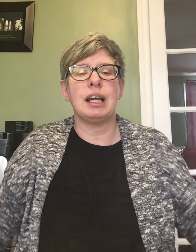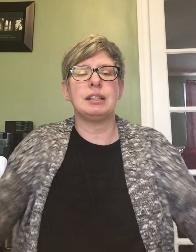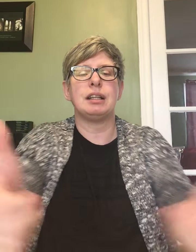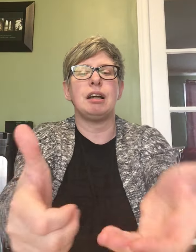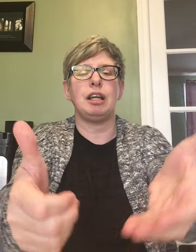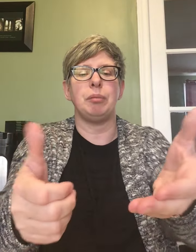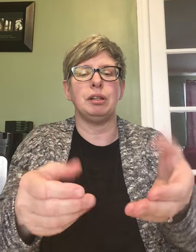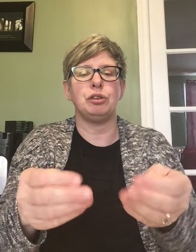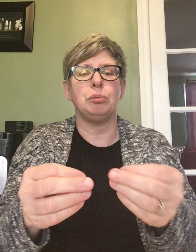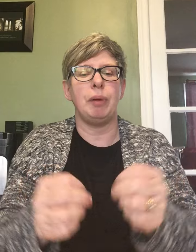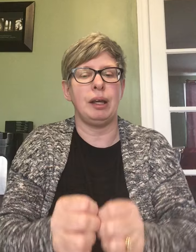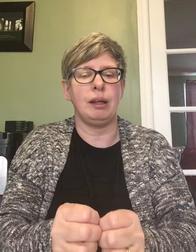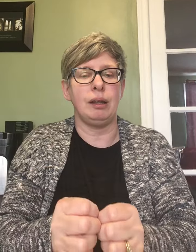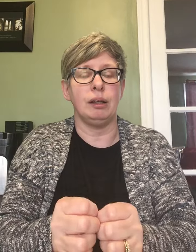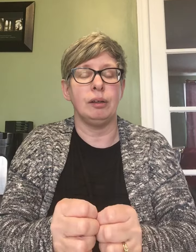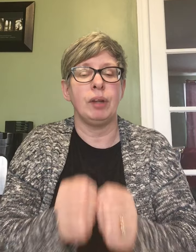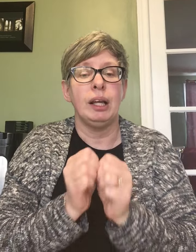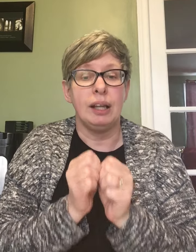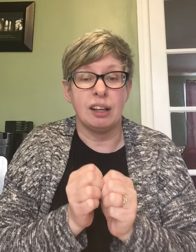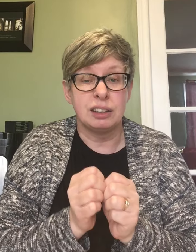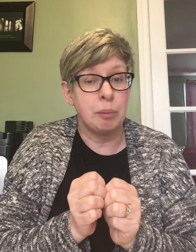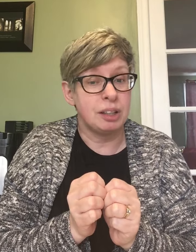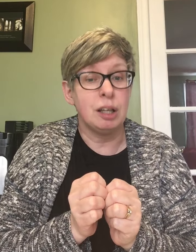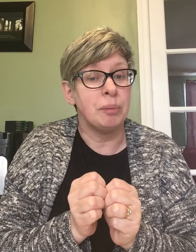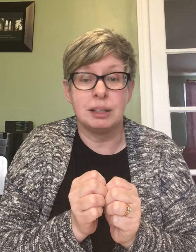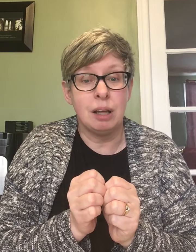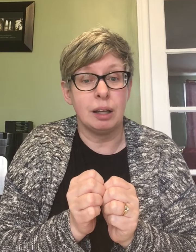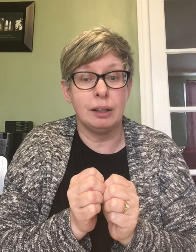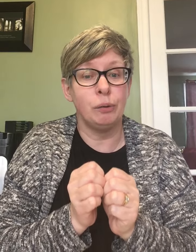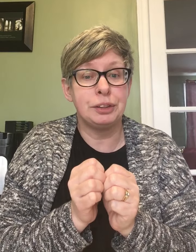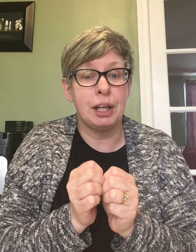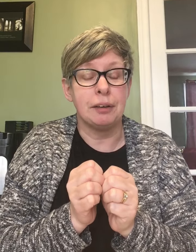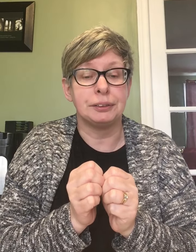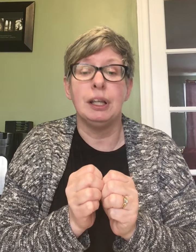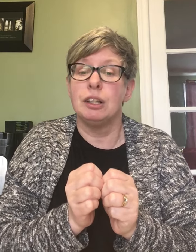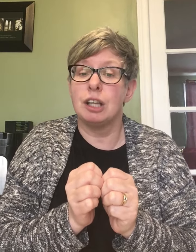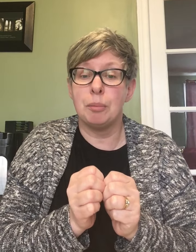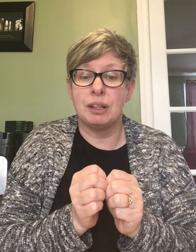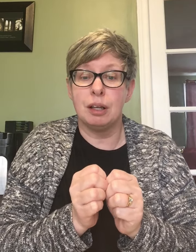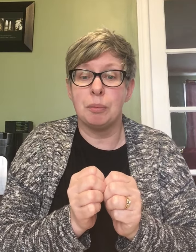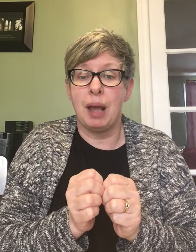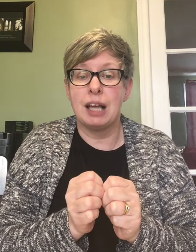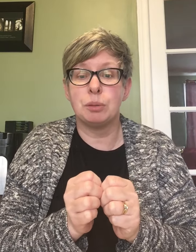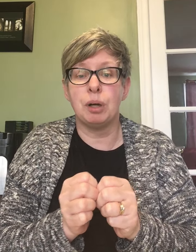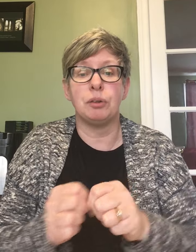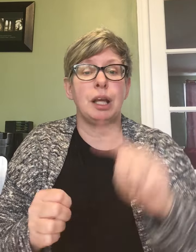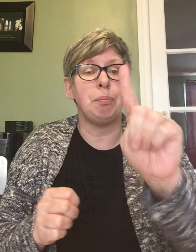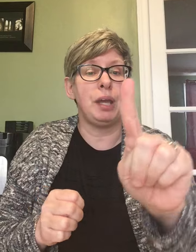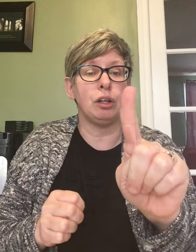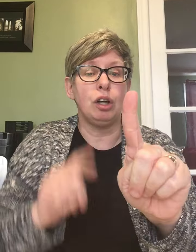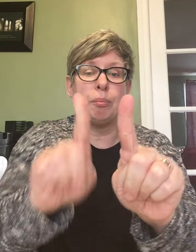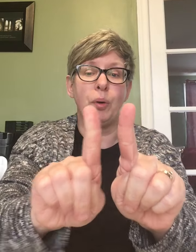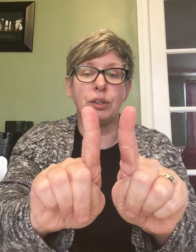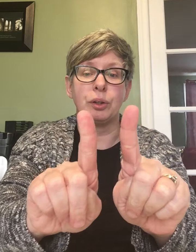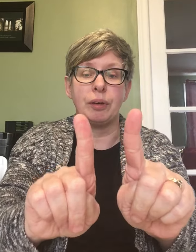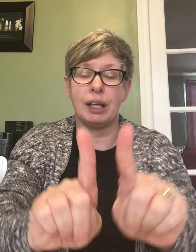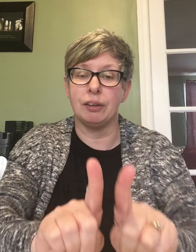Tuck him into bed. Now. Tommy thumb is not an only child. Tommy thumb has a brother named Peter pointer here